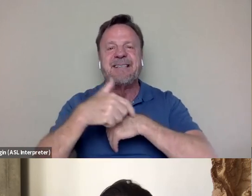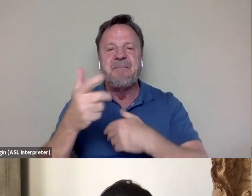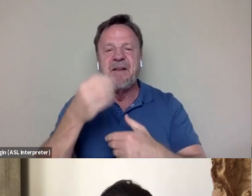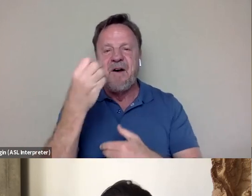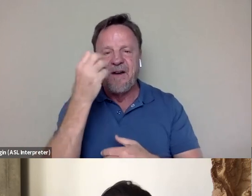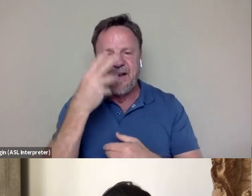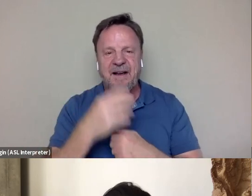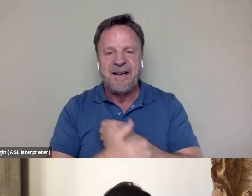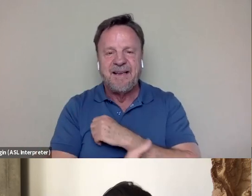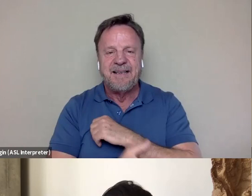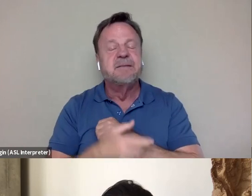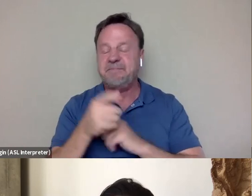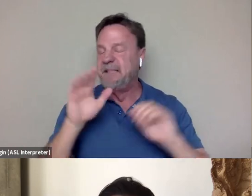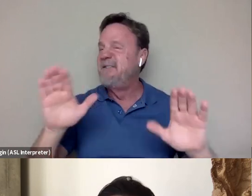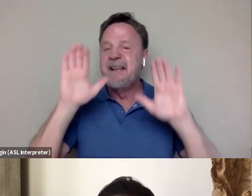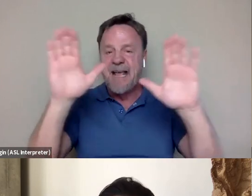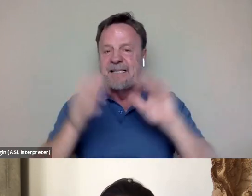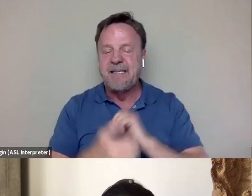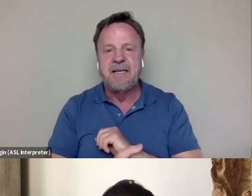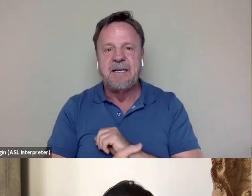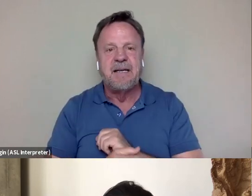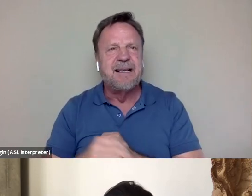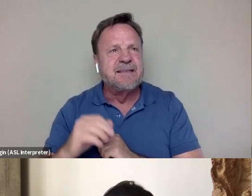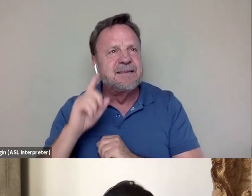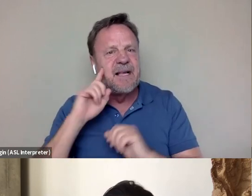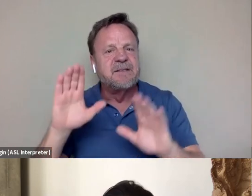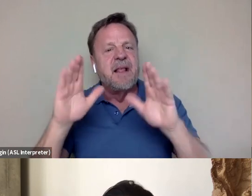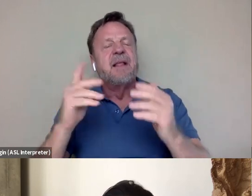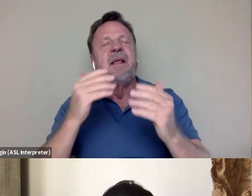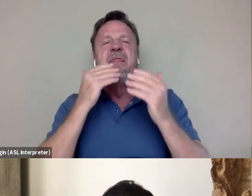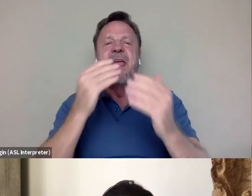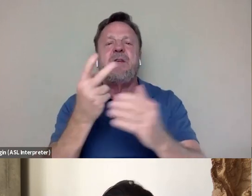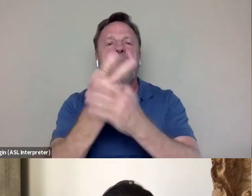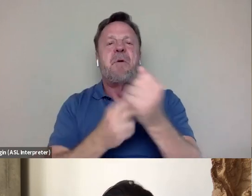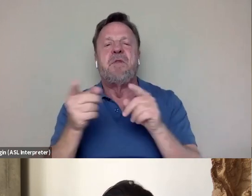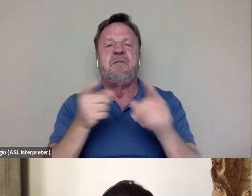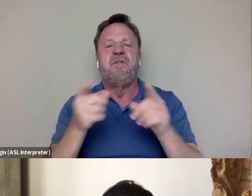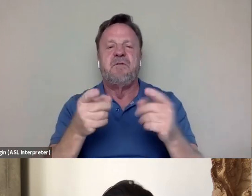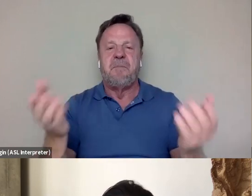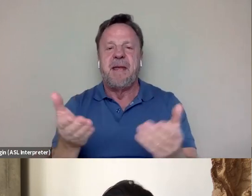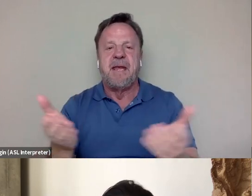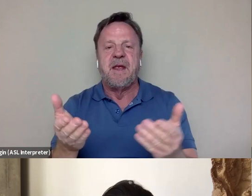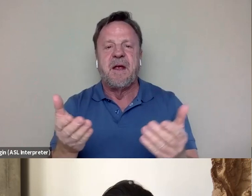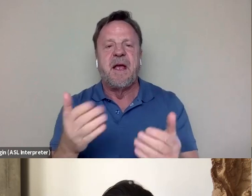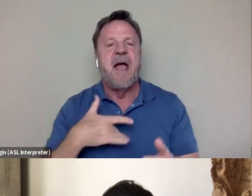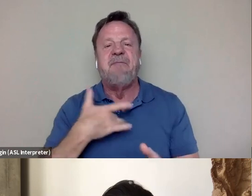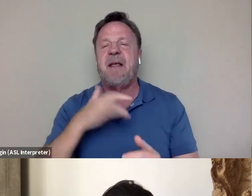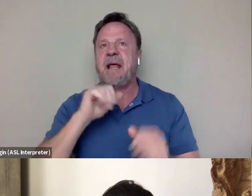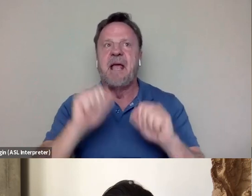It's fantastic. It sounds fascinating. Thank you so much both of you for being here. I feel like we could go another hour just talking about Bruce Lee